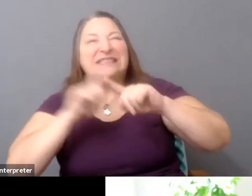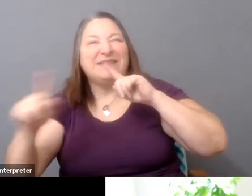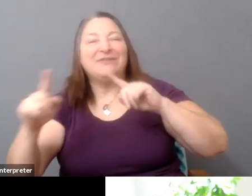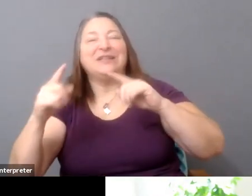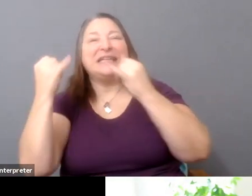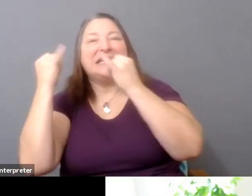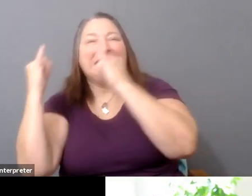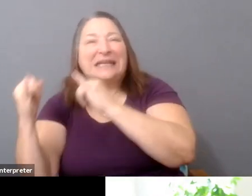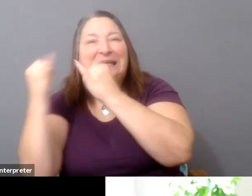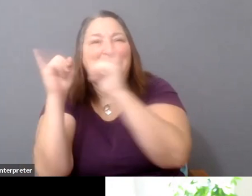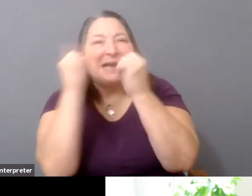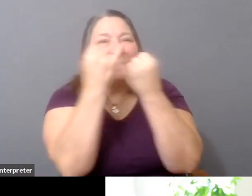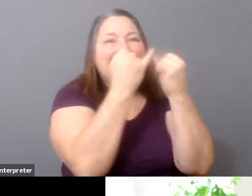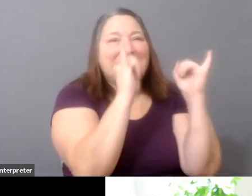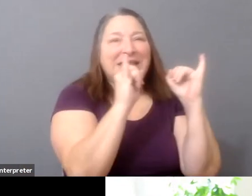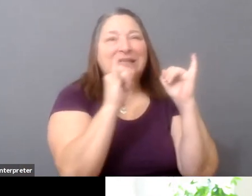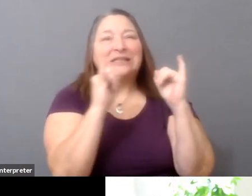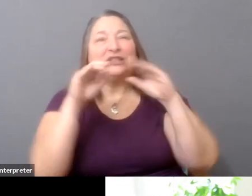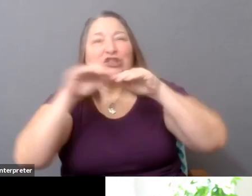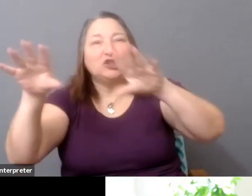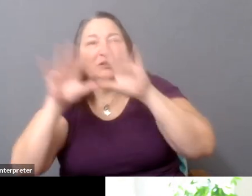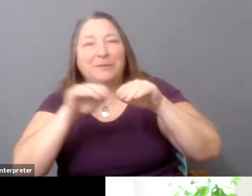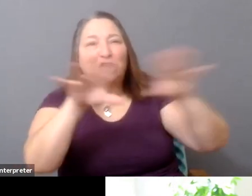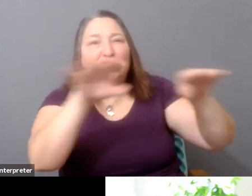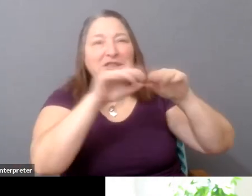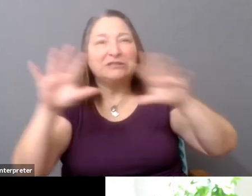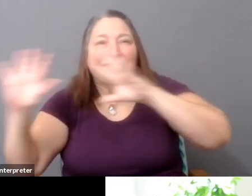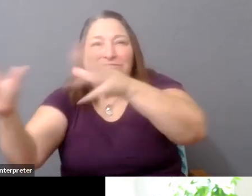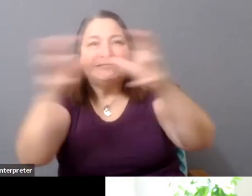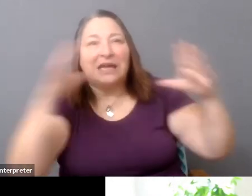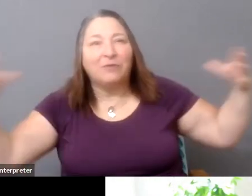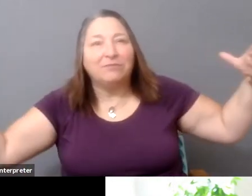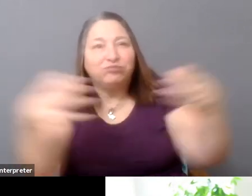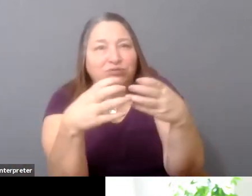You know, through that collective catalog,